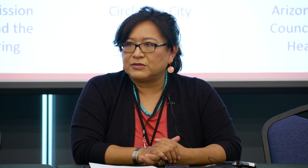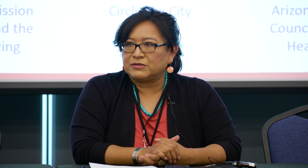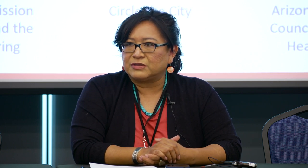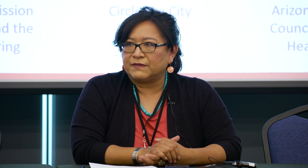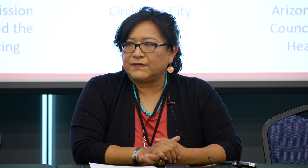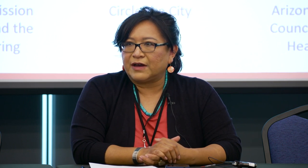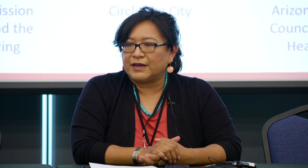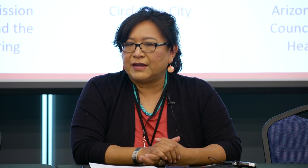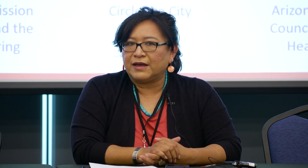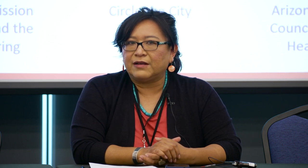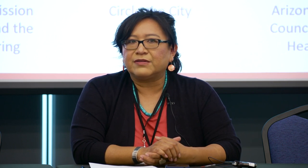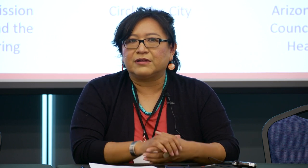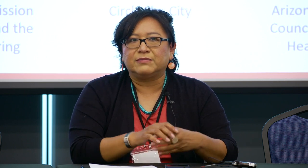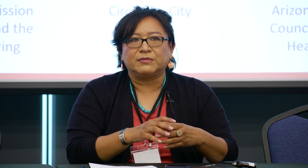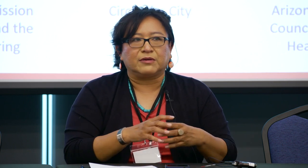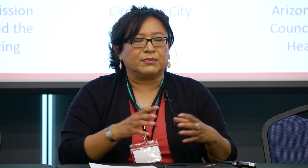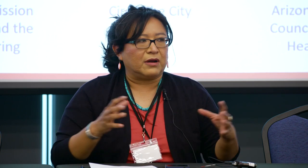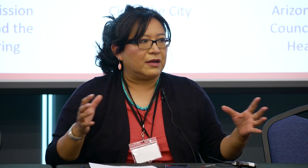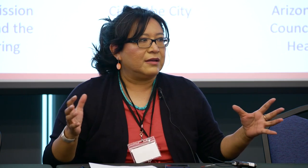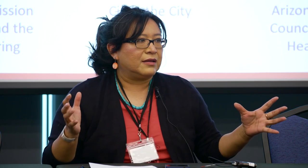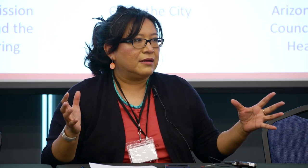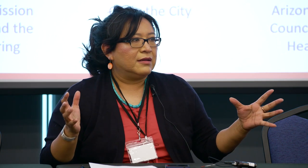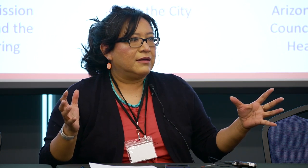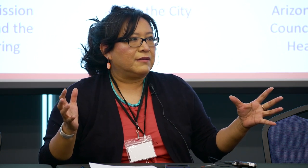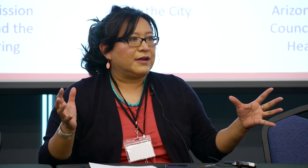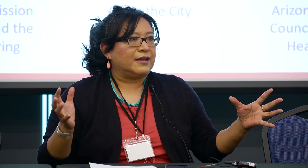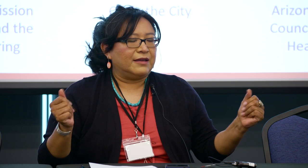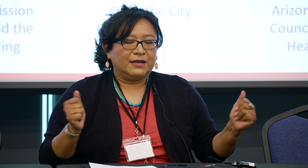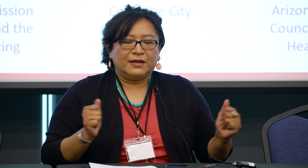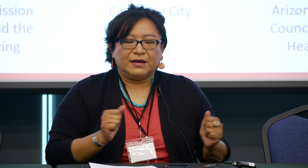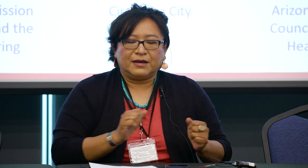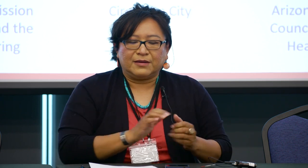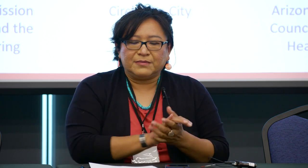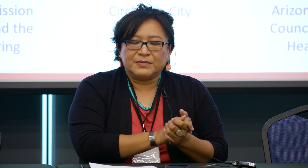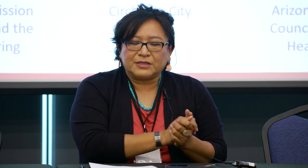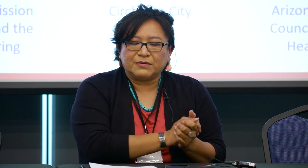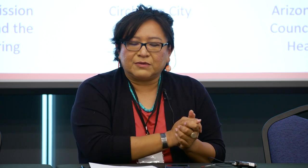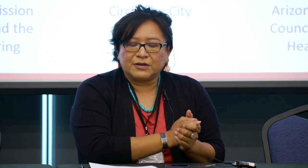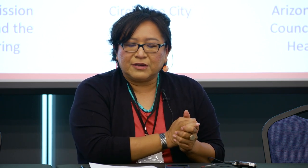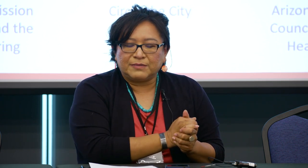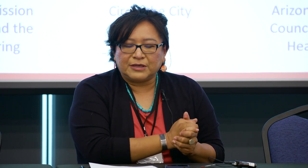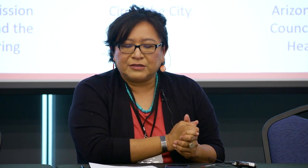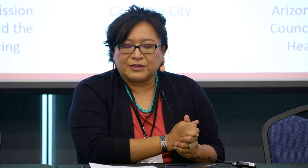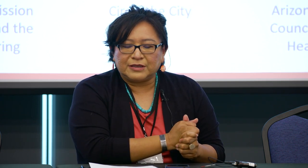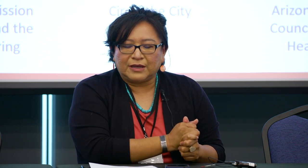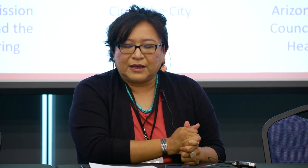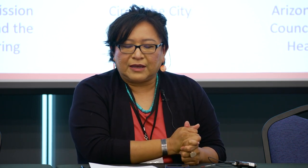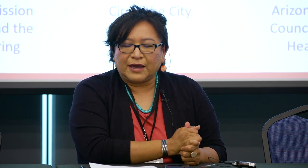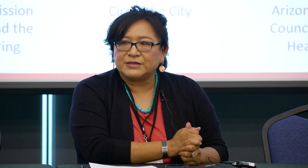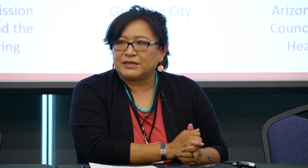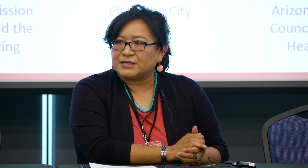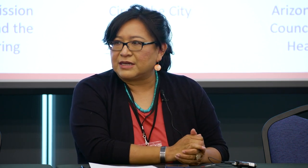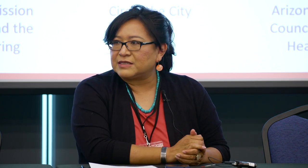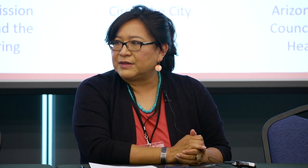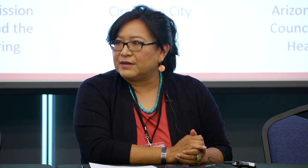to define health a little bit more broad, right? So we're going to be doing a housing assessment.